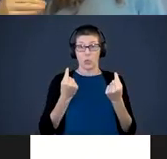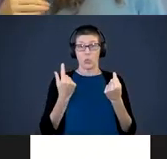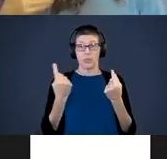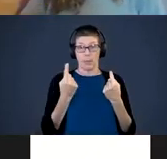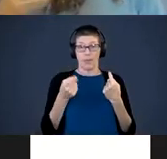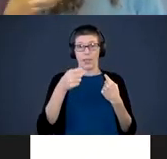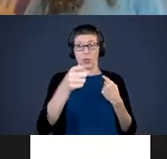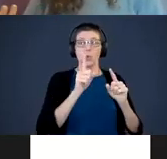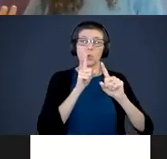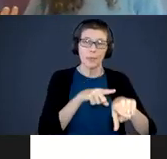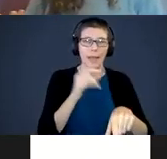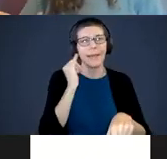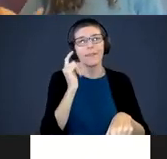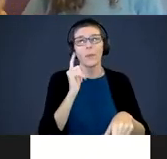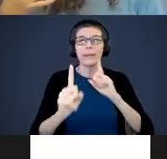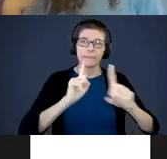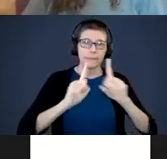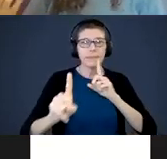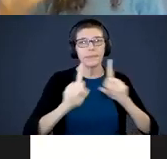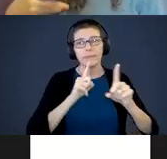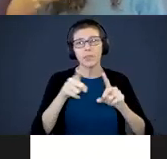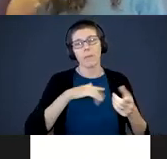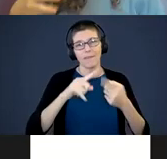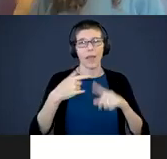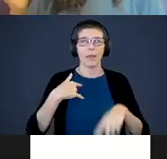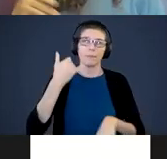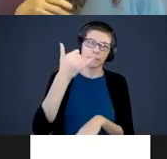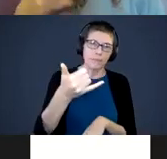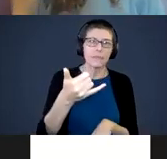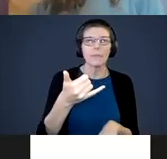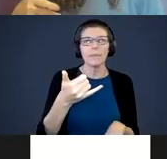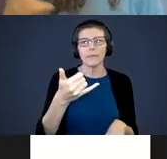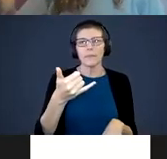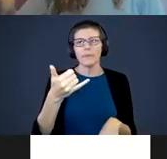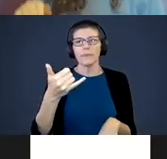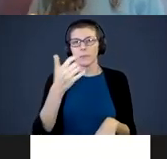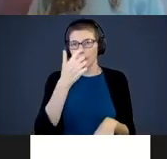So, if we have a conversation, you’re a friend of mine I call you up and say, “Hey how was your day,